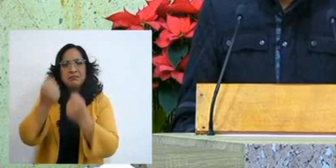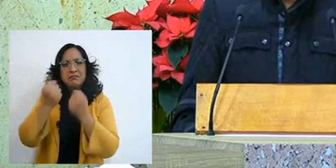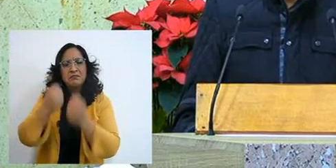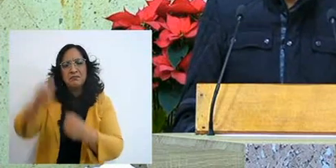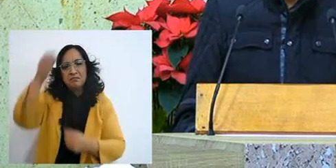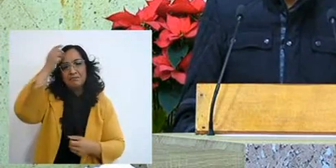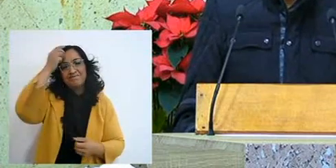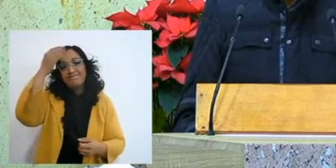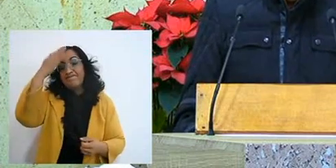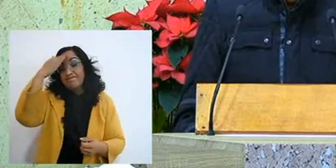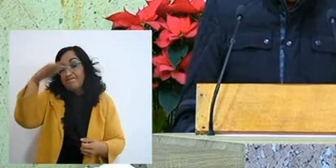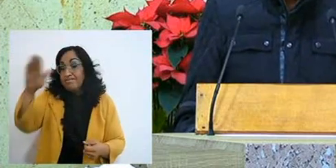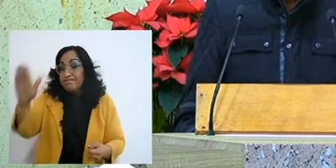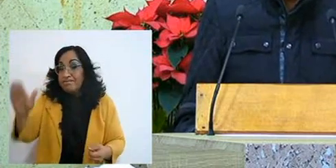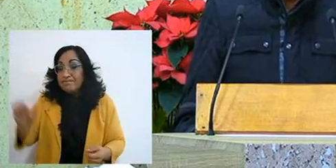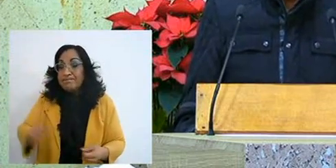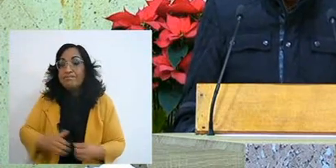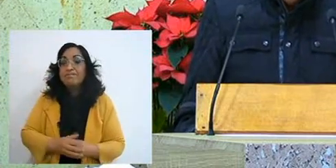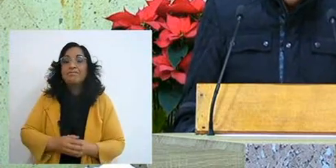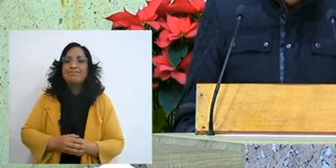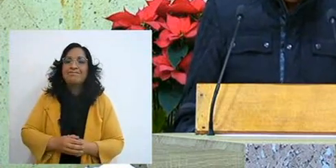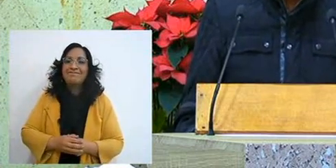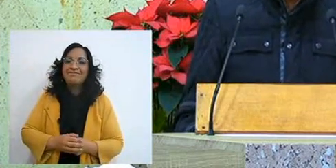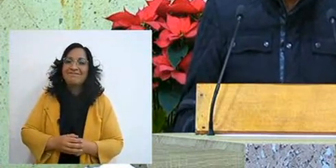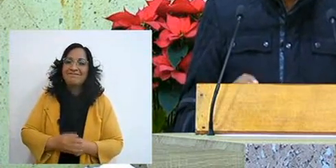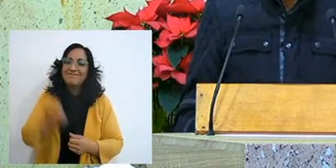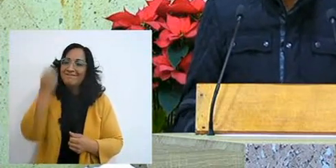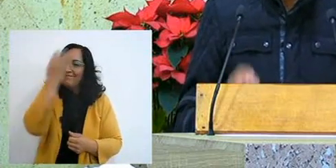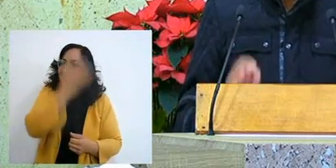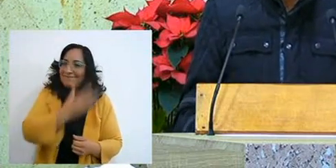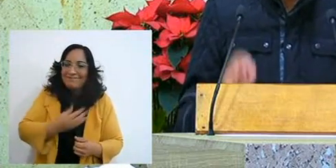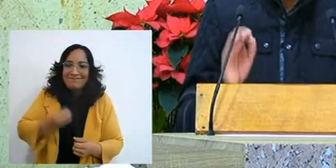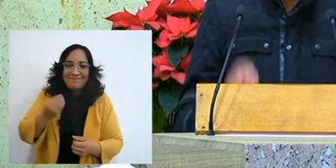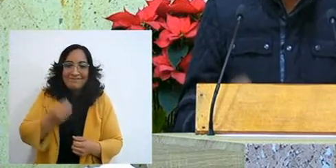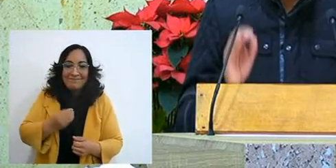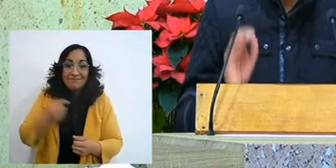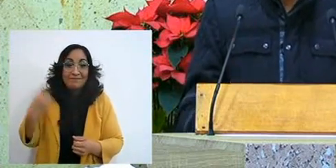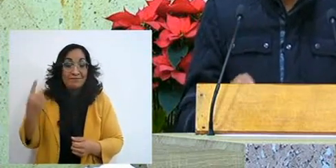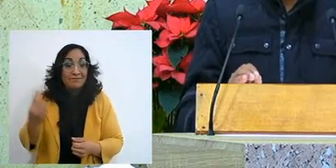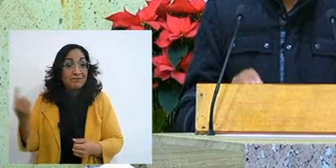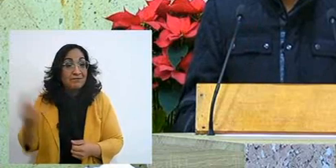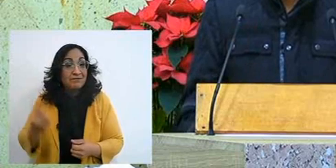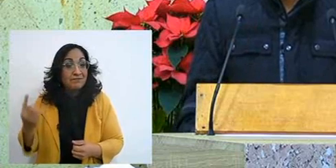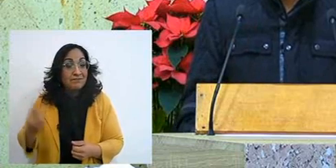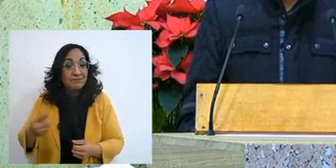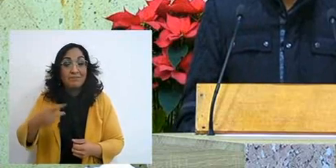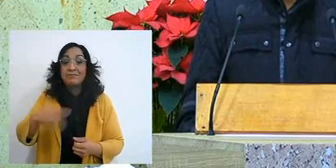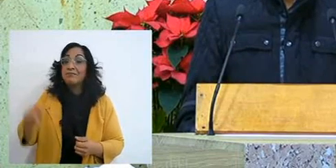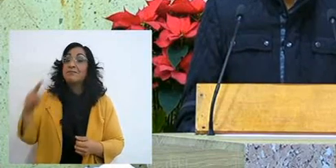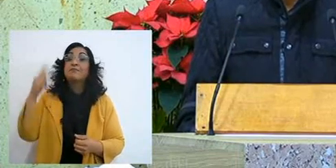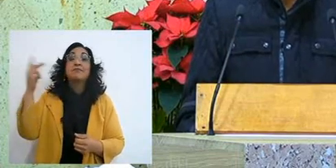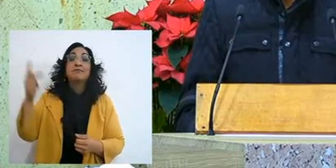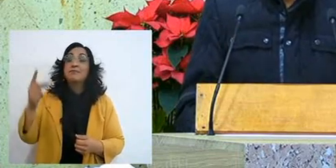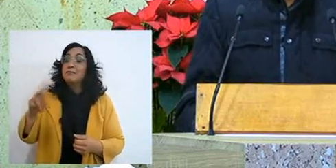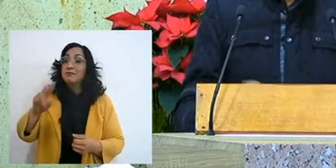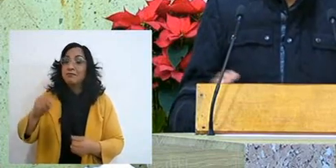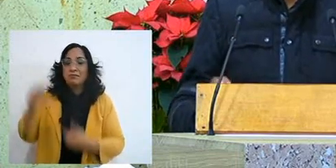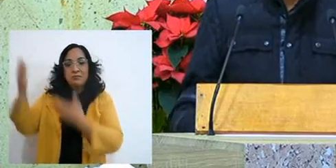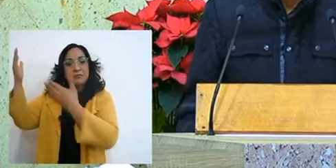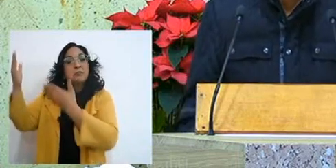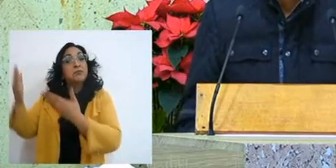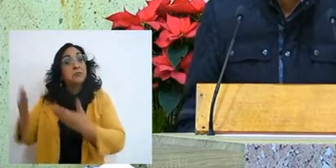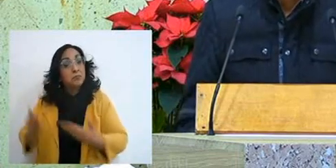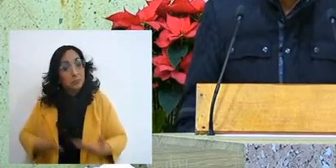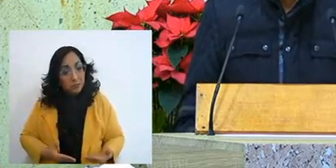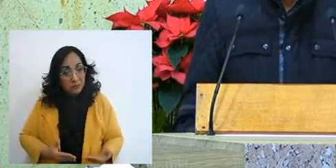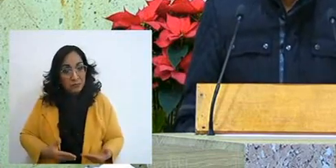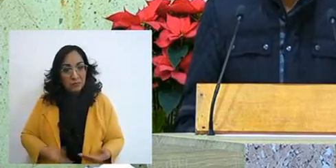And they know the father, the beauty, is that the plagues never touched his people, the Lord always kept them,